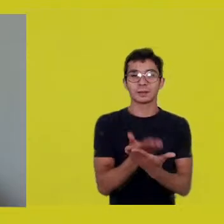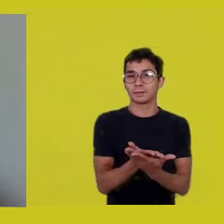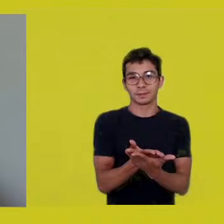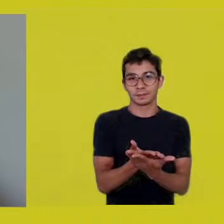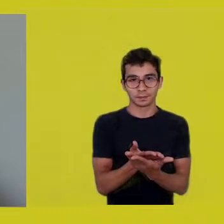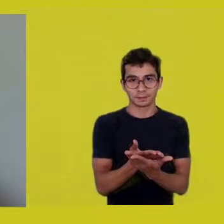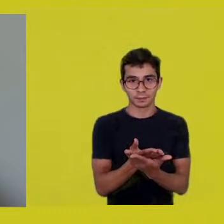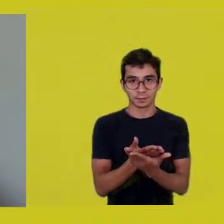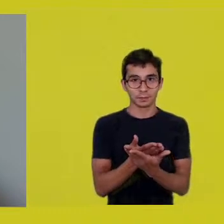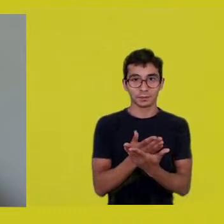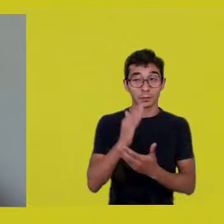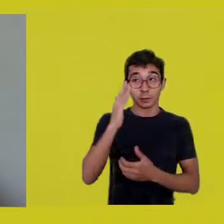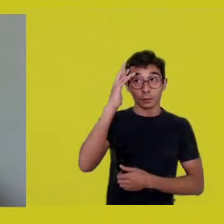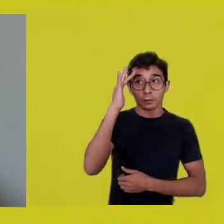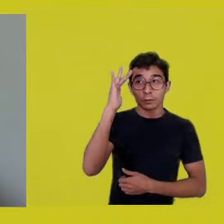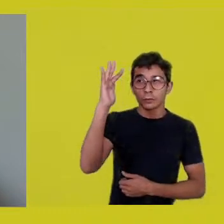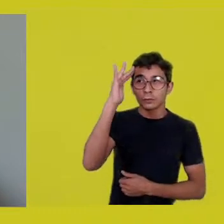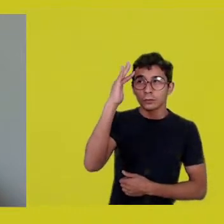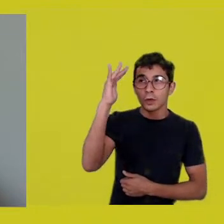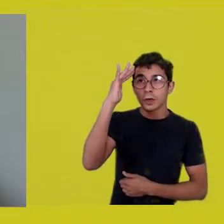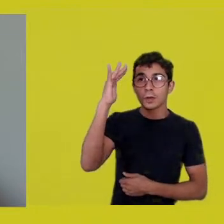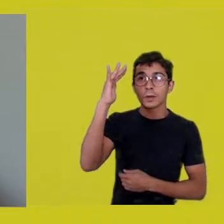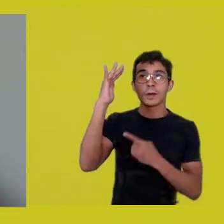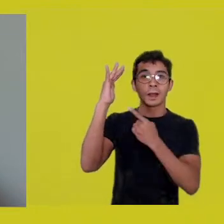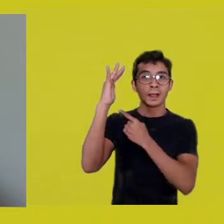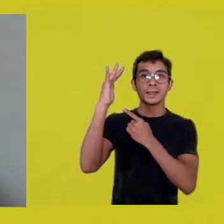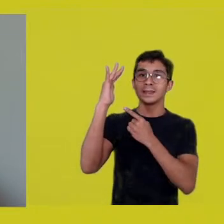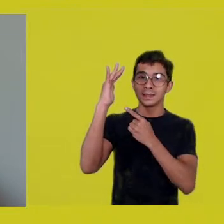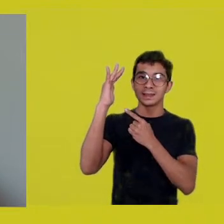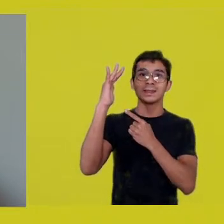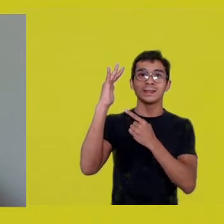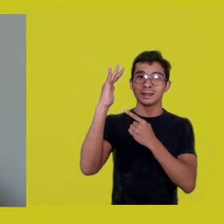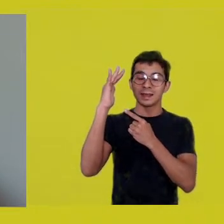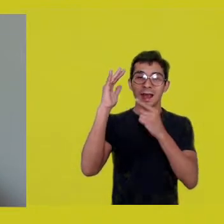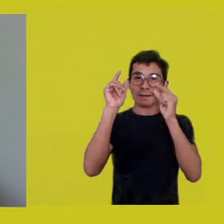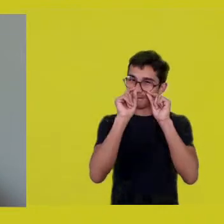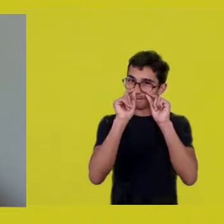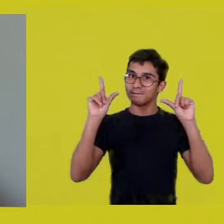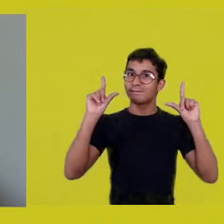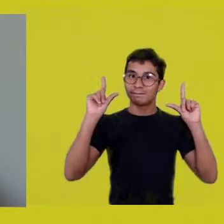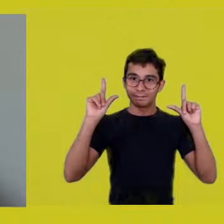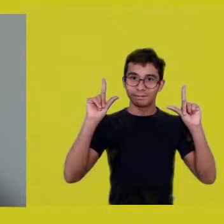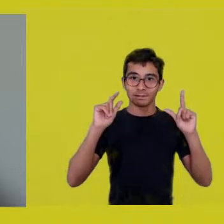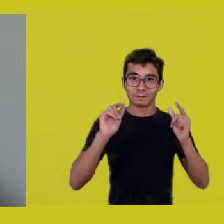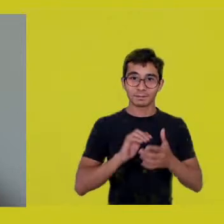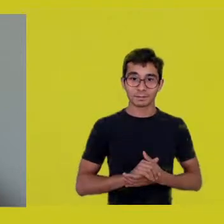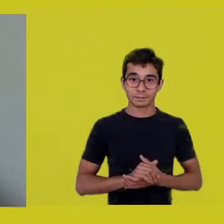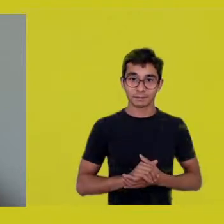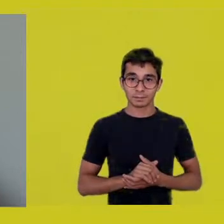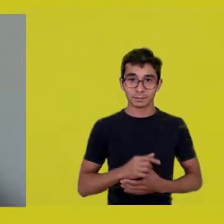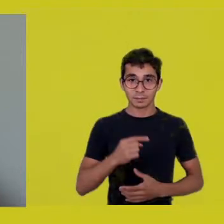an attribute of smart people. Smart people make things happen.